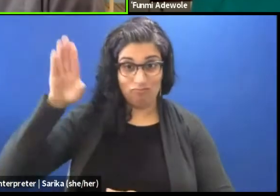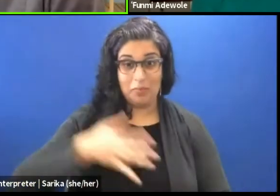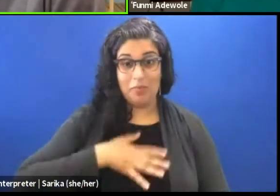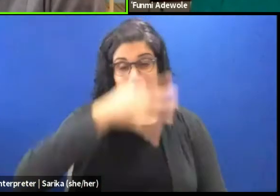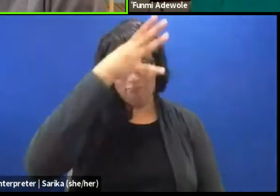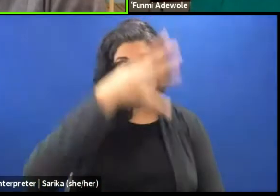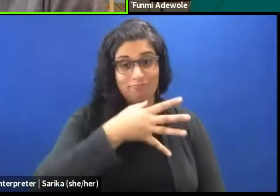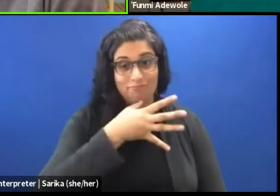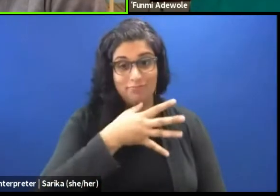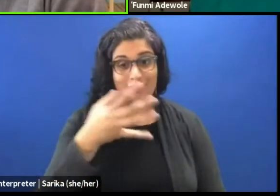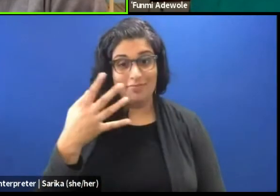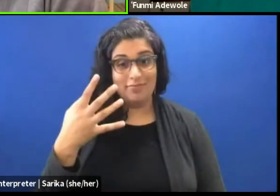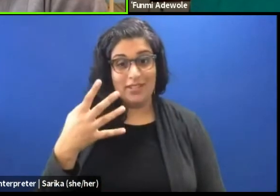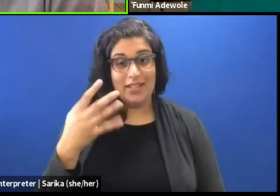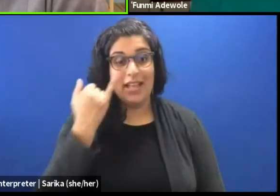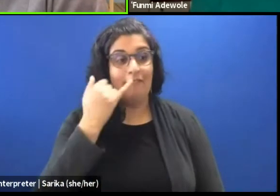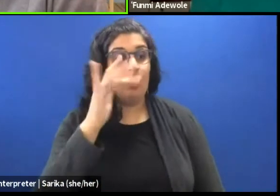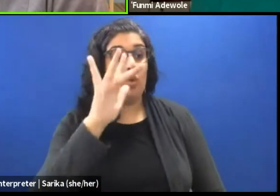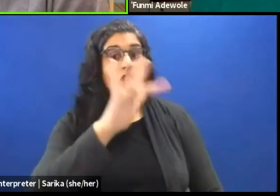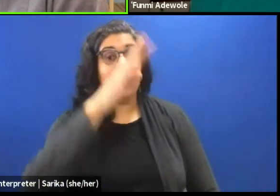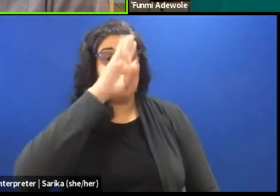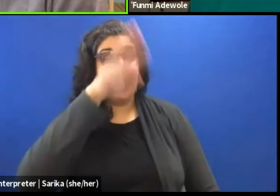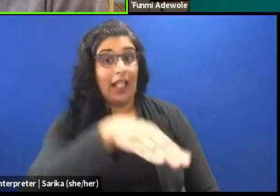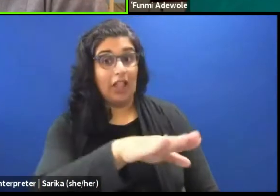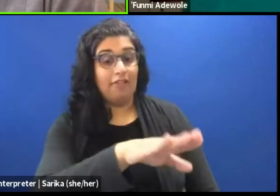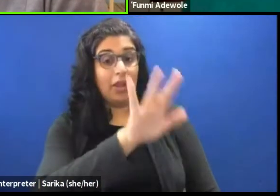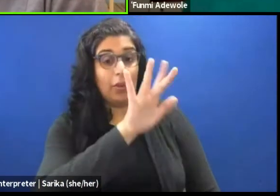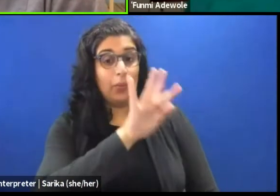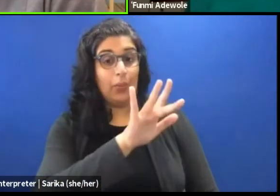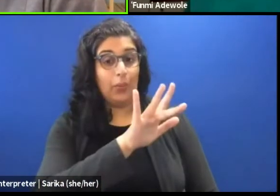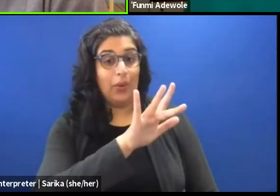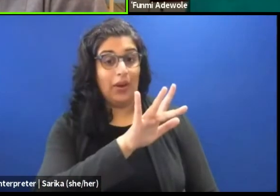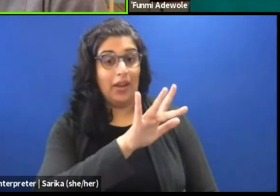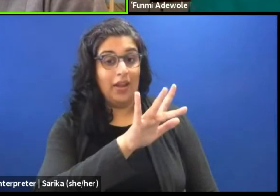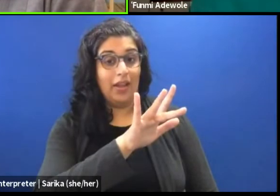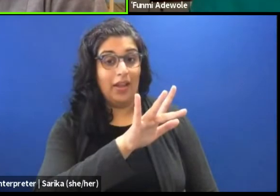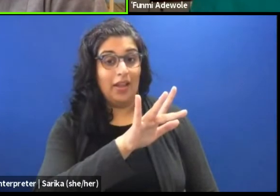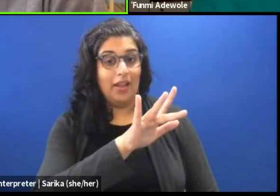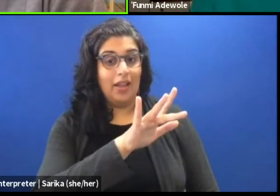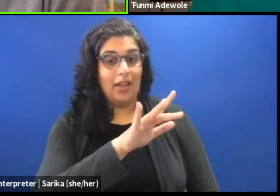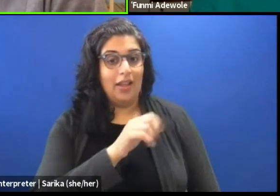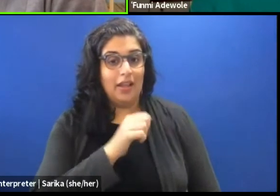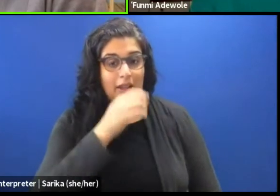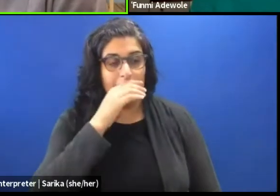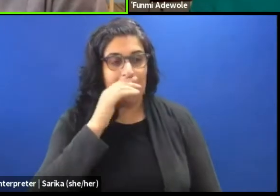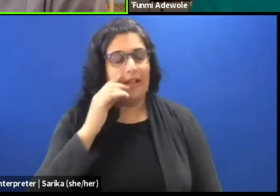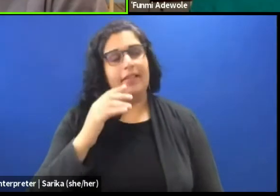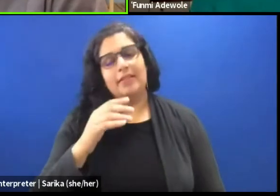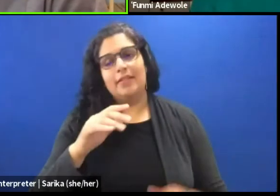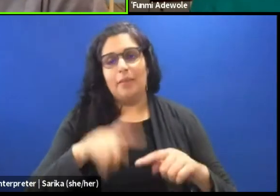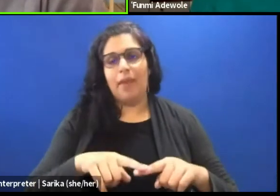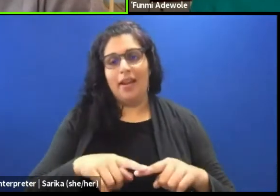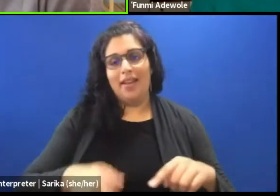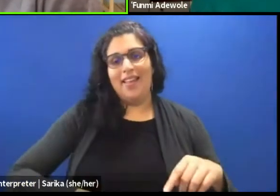that if you touch an elephant, the side that you touch would determine what you call it.